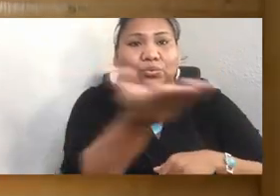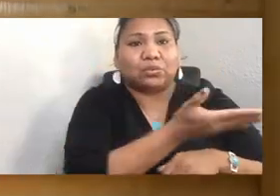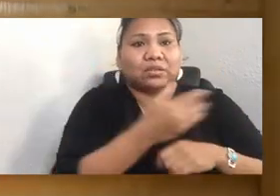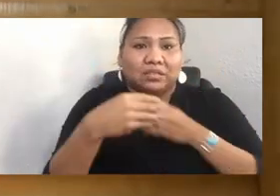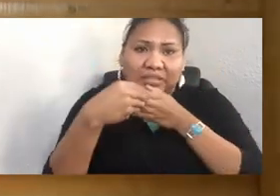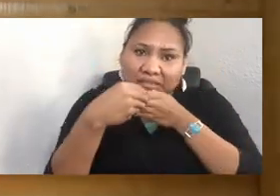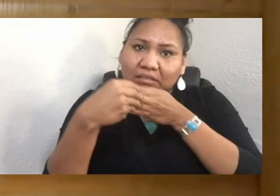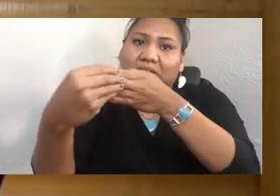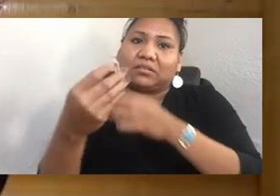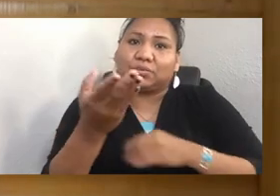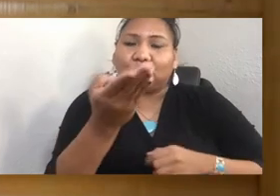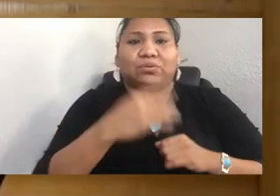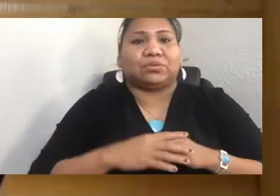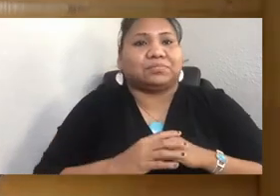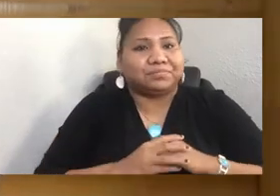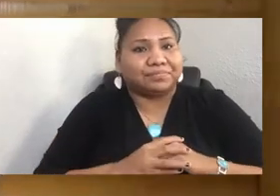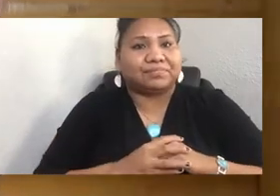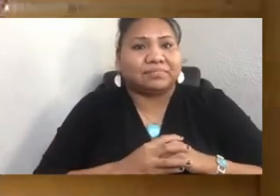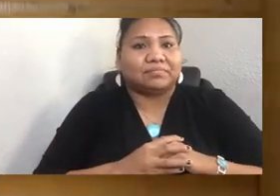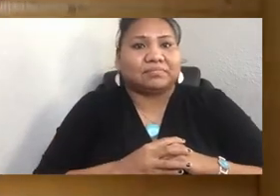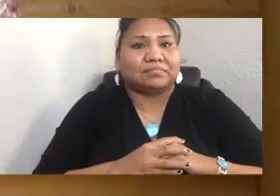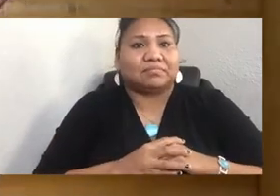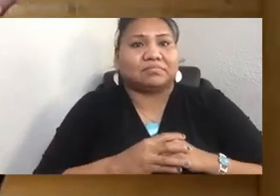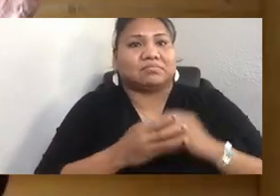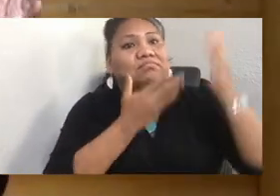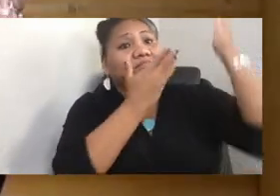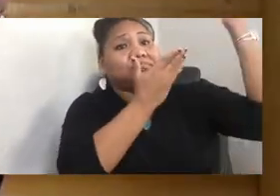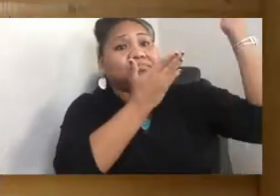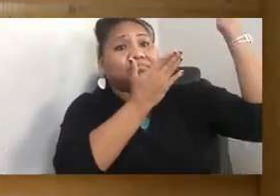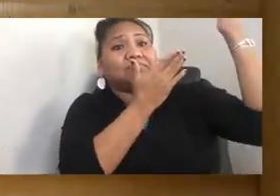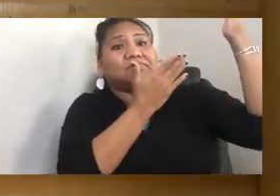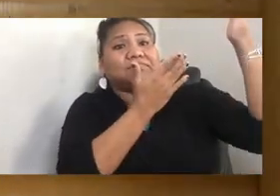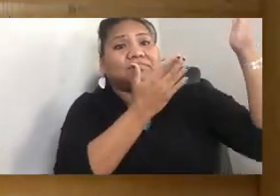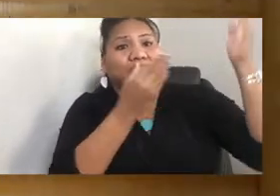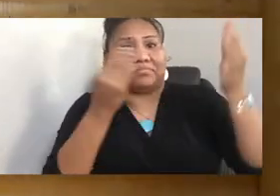that the Creator blesses this for our Mother Earth,